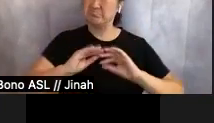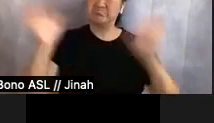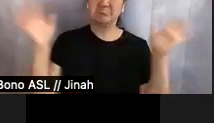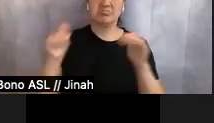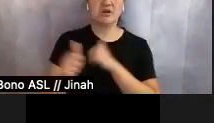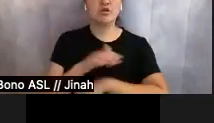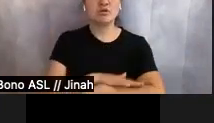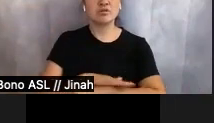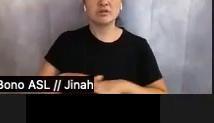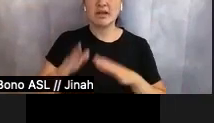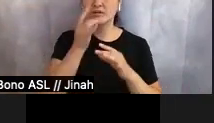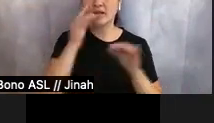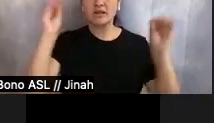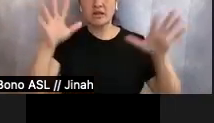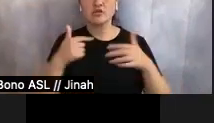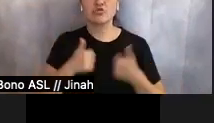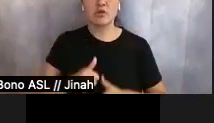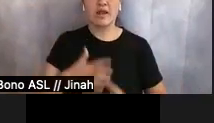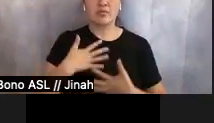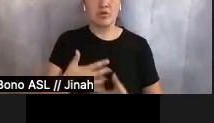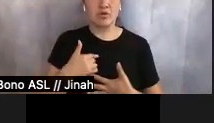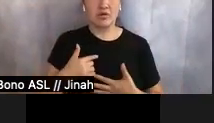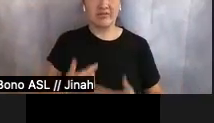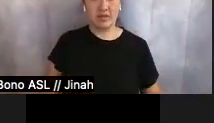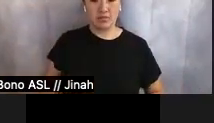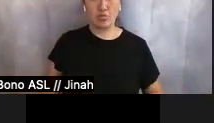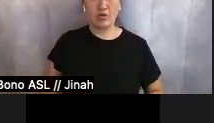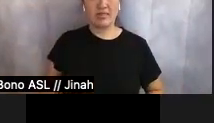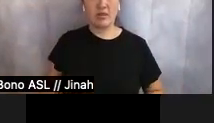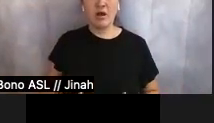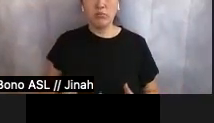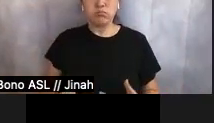breathe, but drew back as soon as she felt her belly pushing against the fabric. She glanced